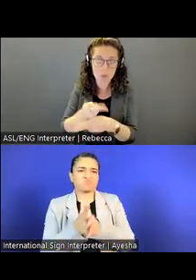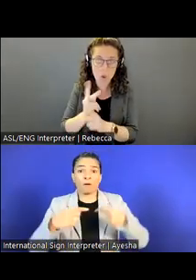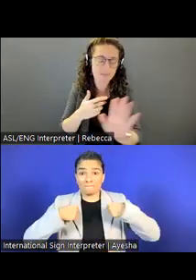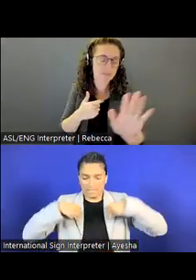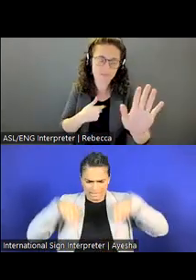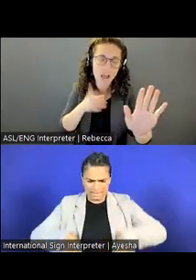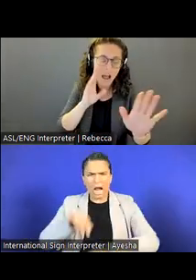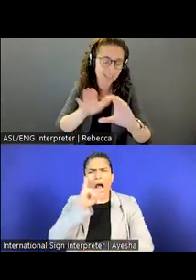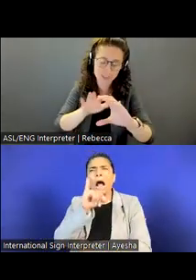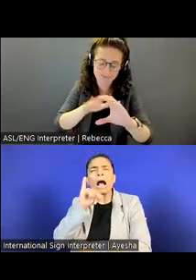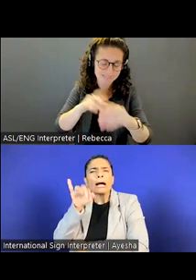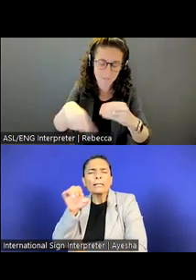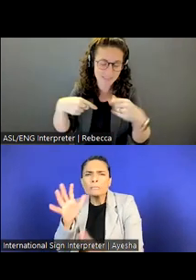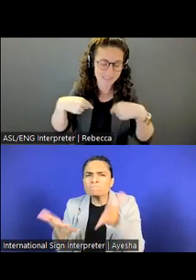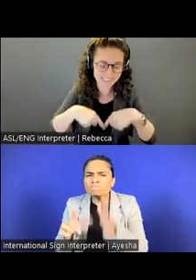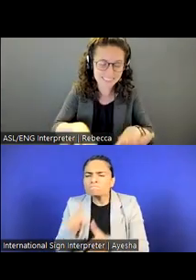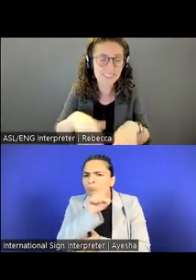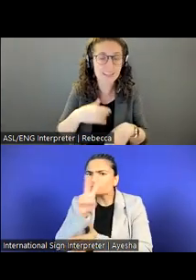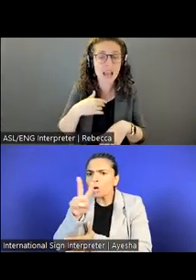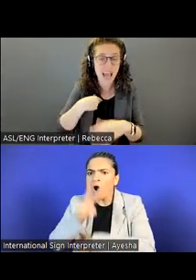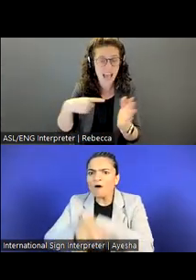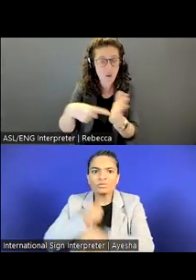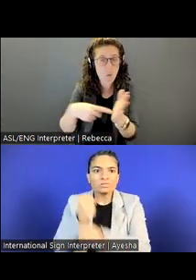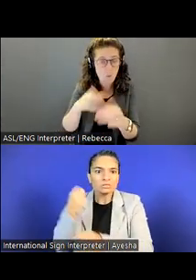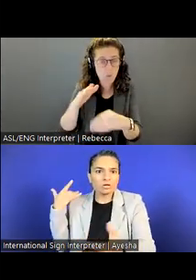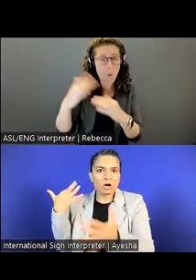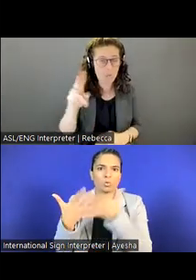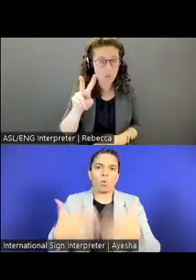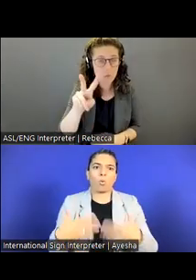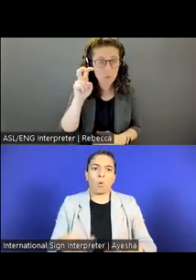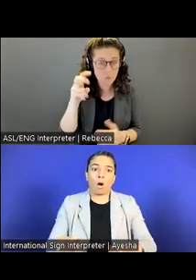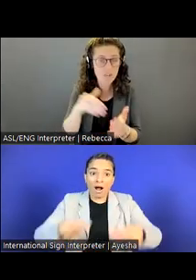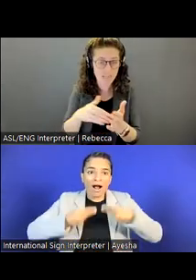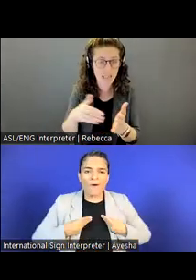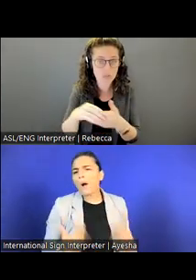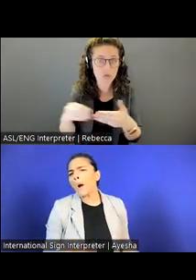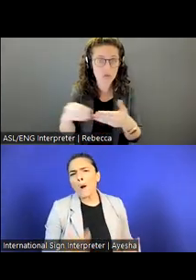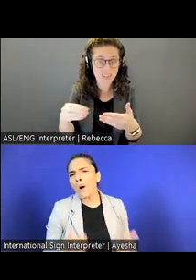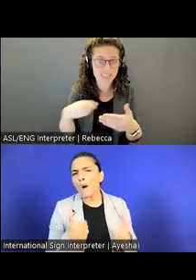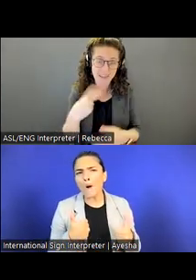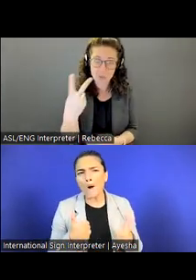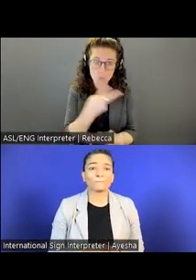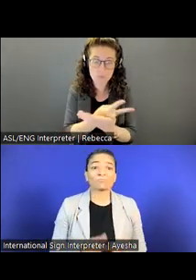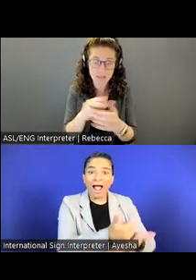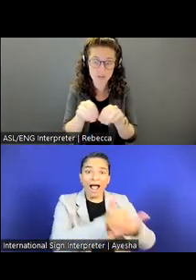I had over $200,000 in debt because I have two Master's Degrees. They helped get that forgiven.